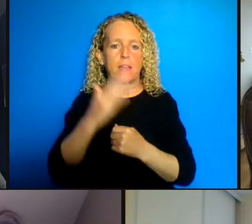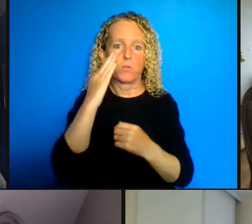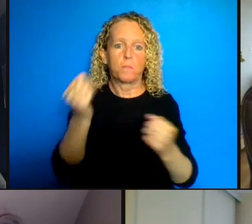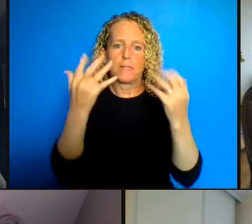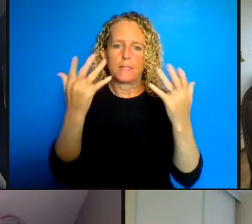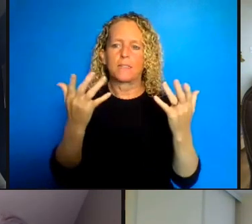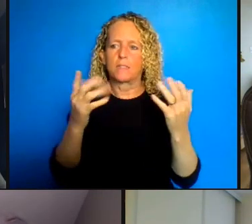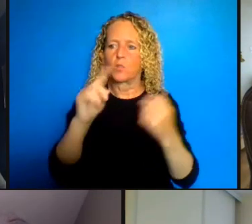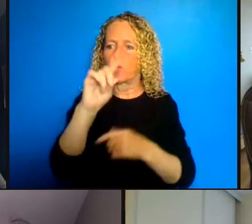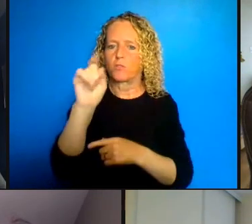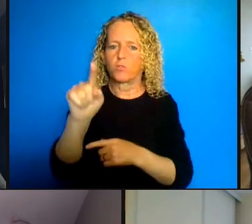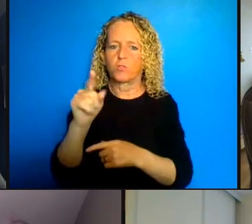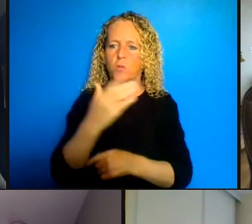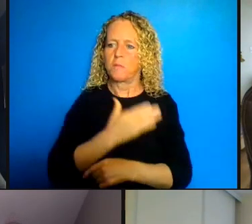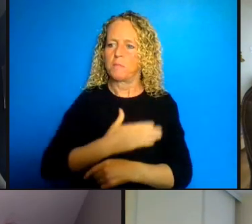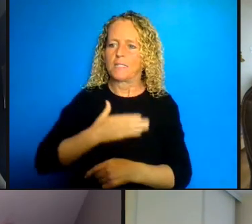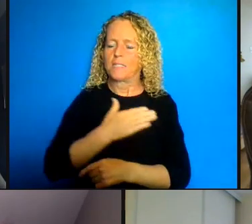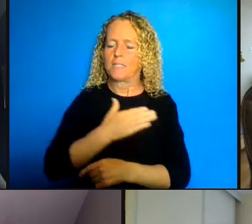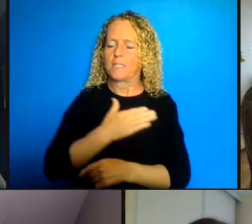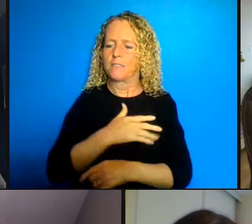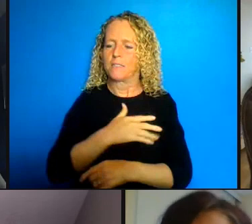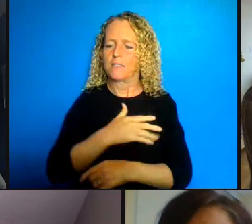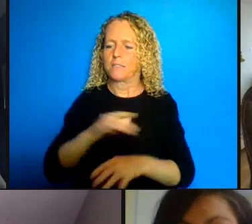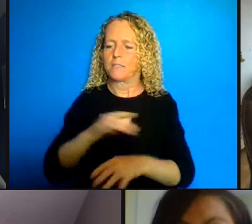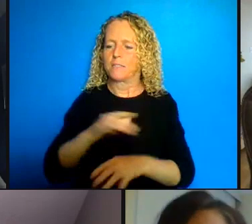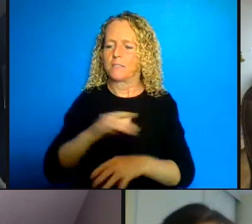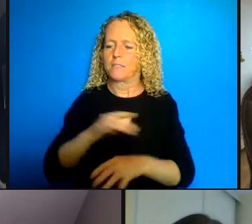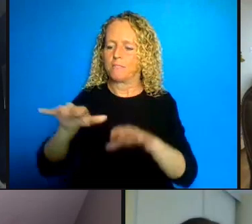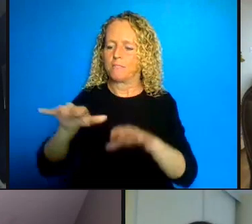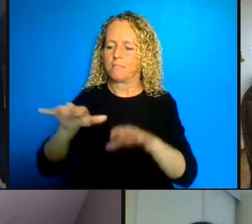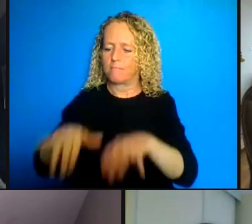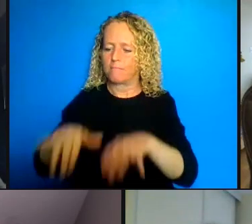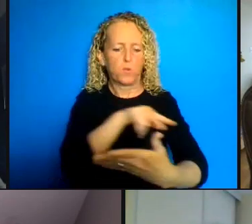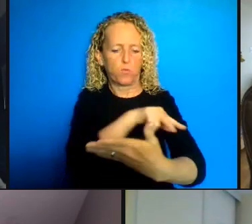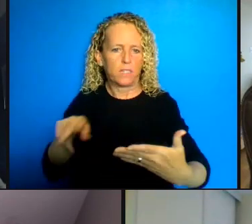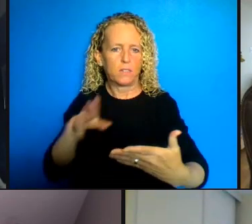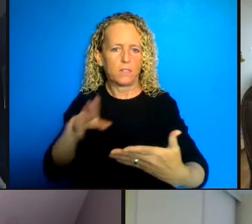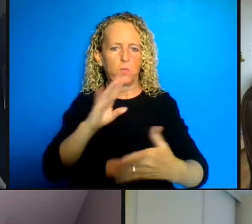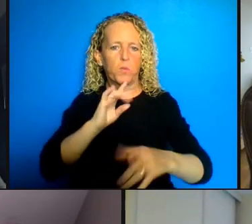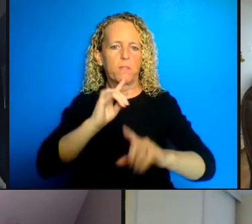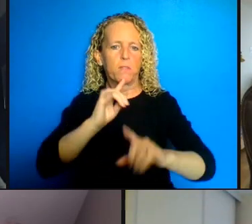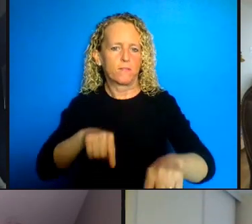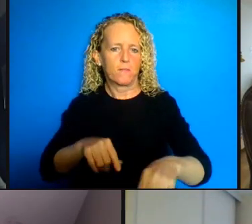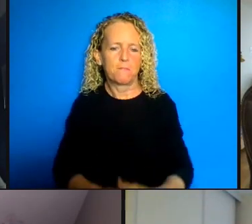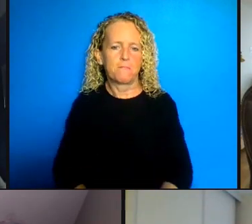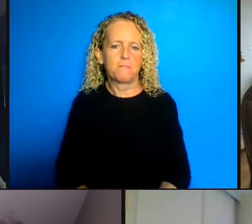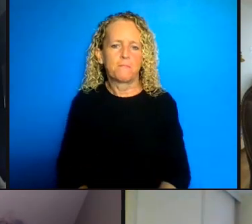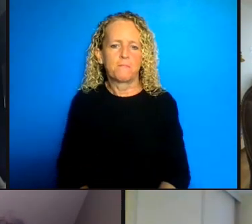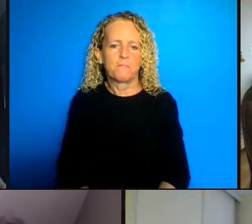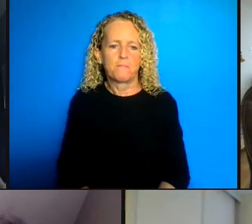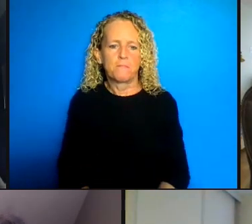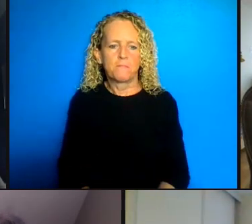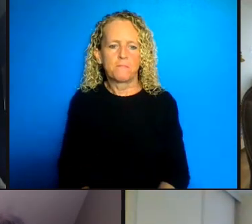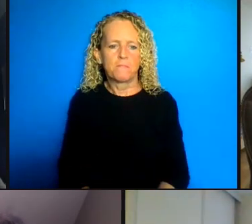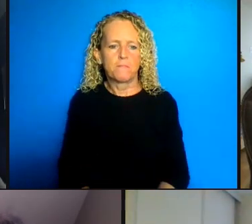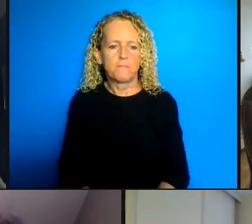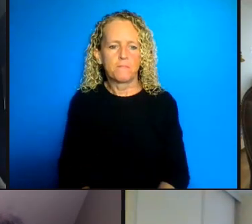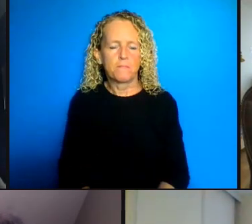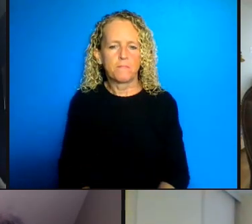questions online and as they pop up we can address them. So I see there's one already there